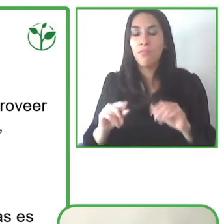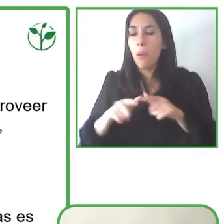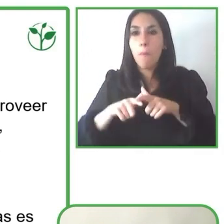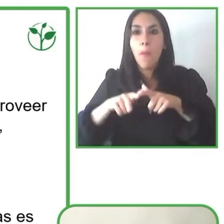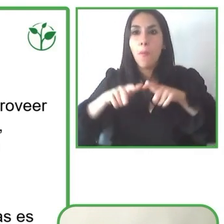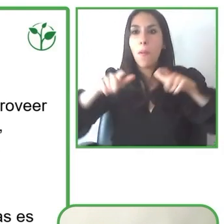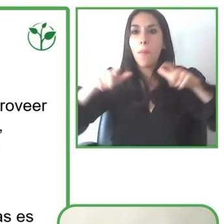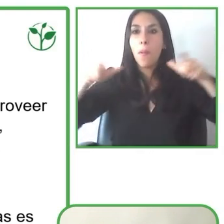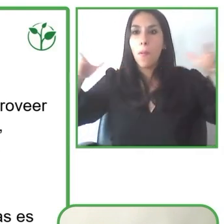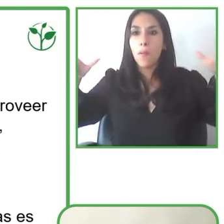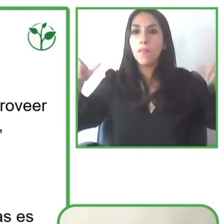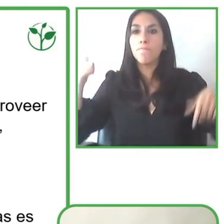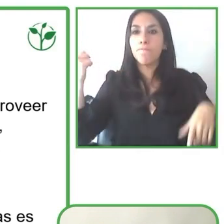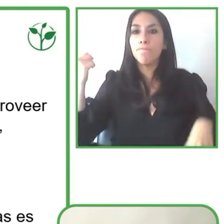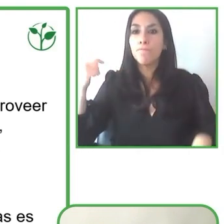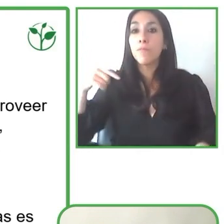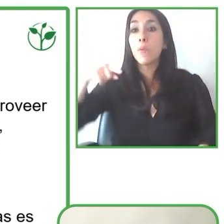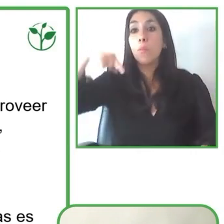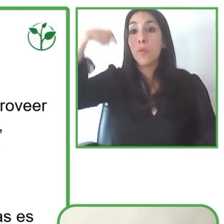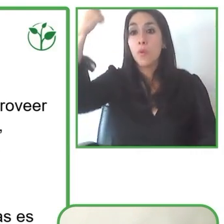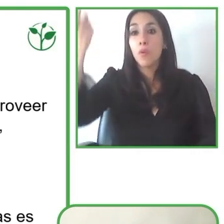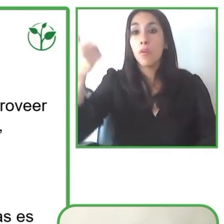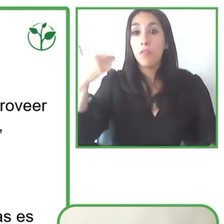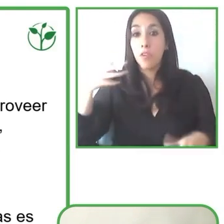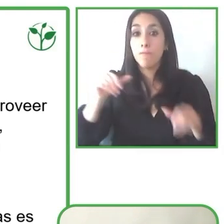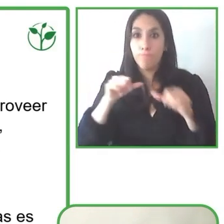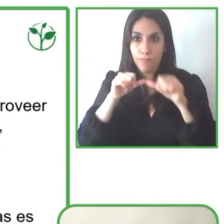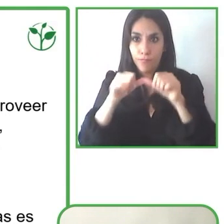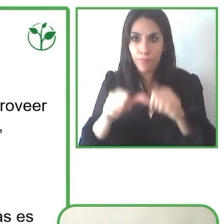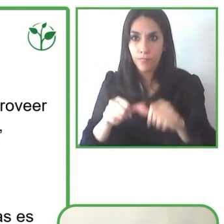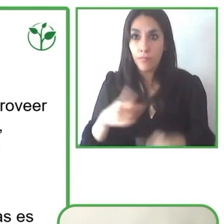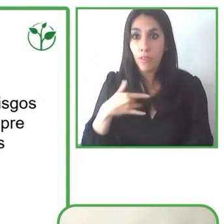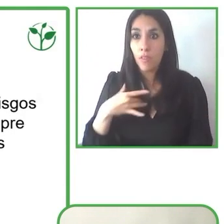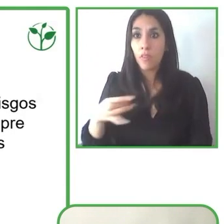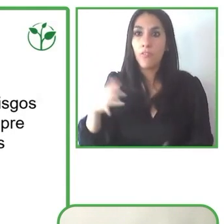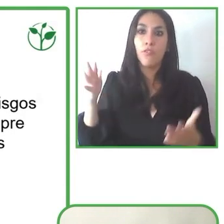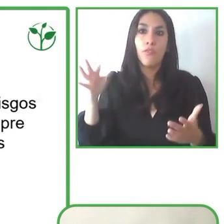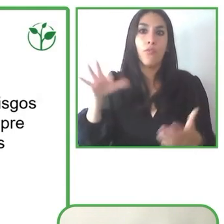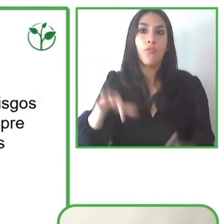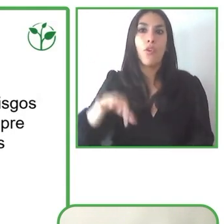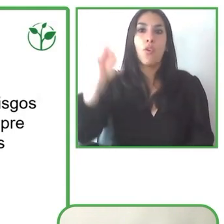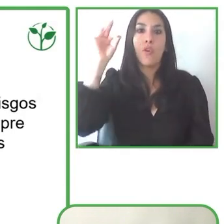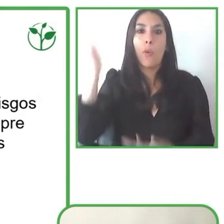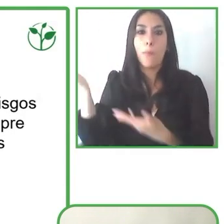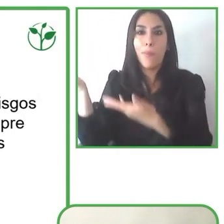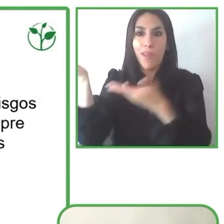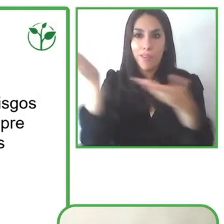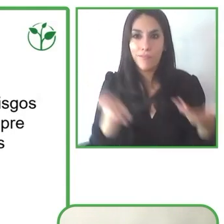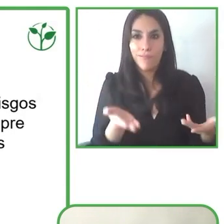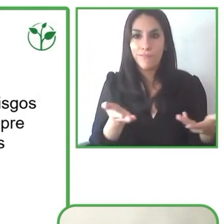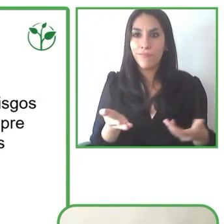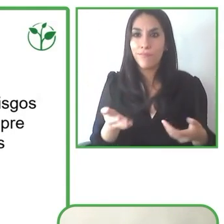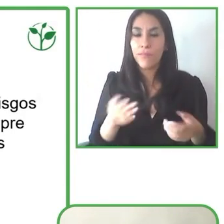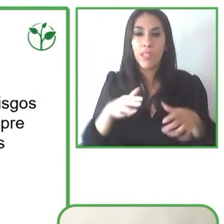expand our offerings. But then with the pandemic, we need to go back and readdress that situation.